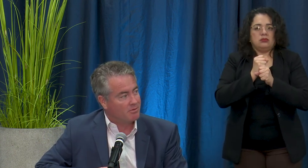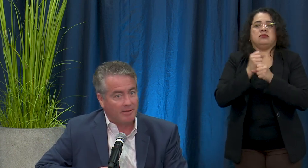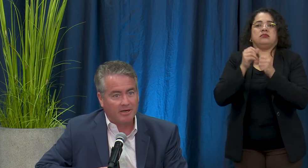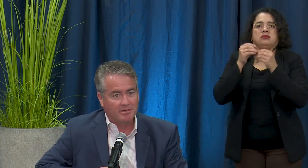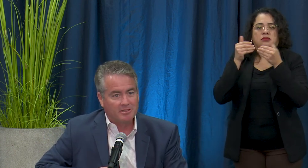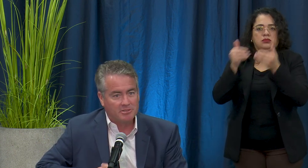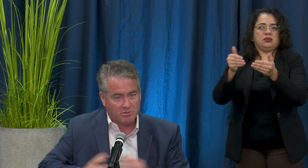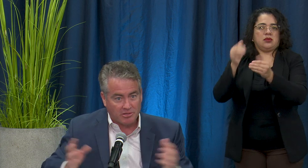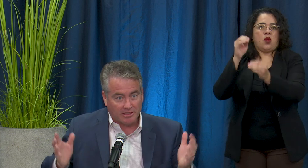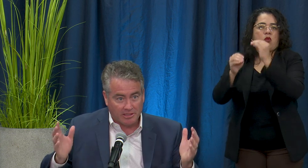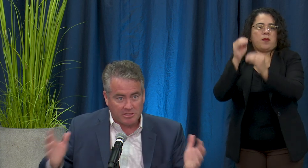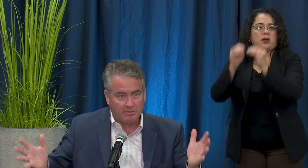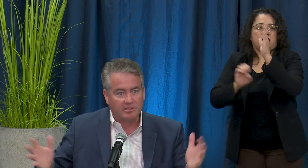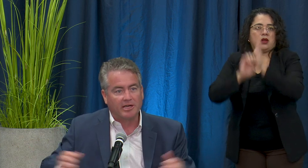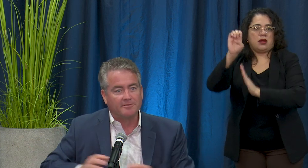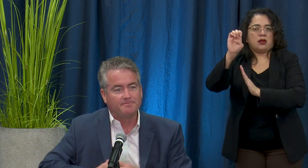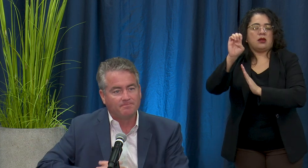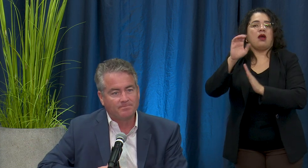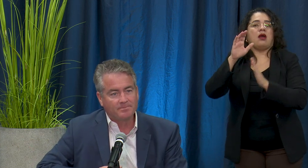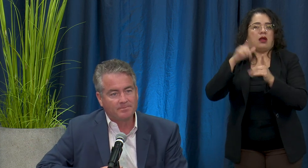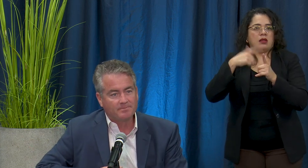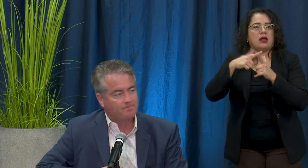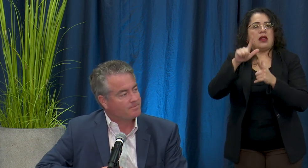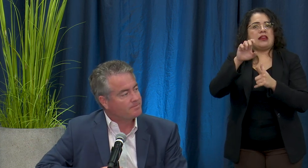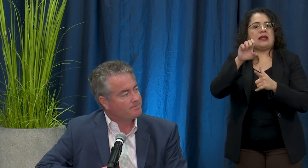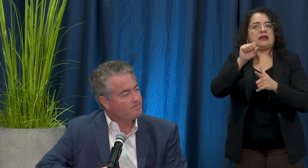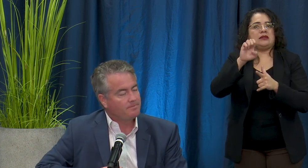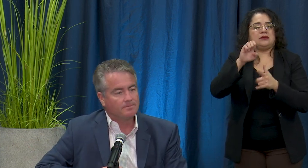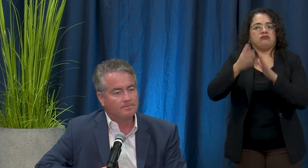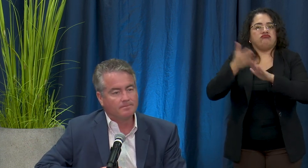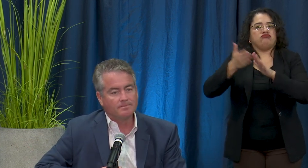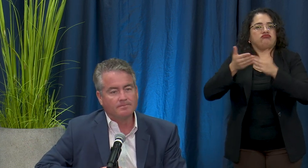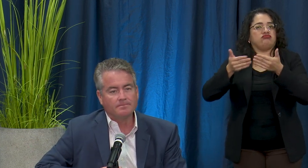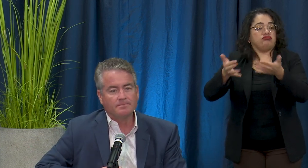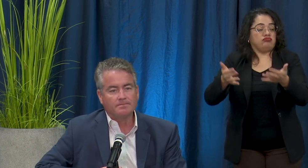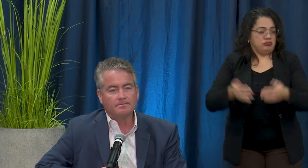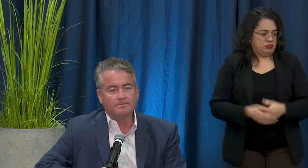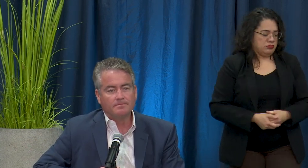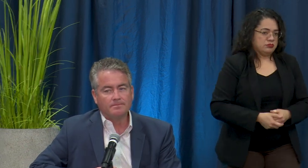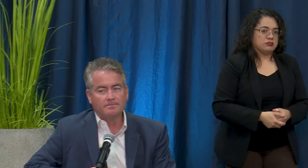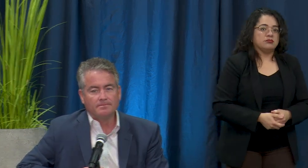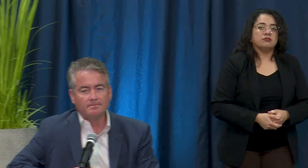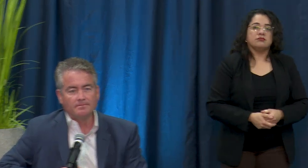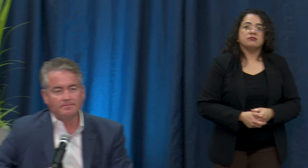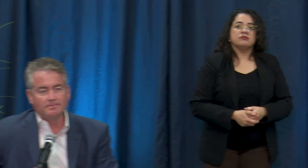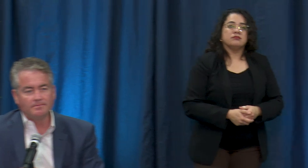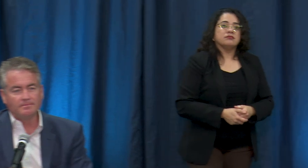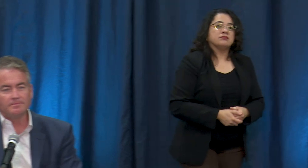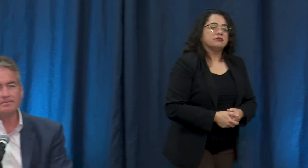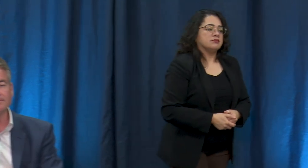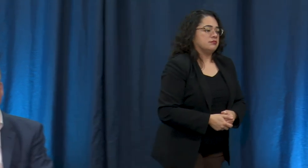repaired so you can lease the building out. Yes that's right. Mayor Garcia an